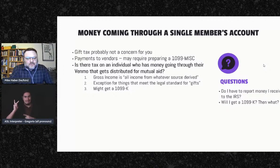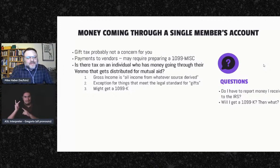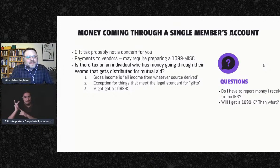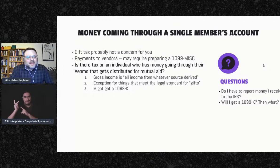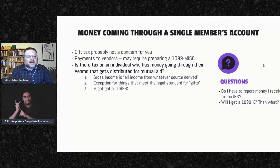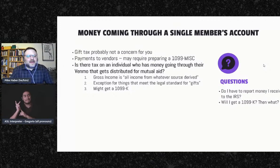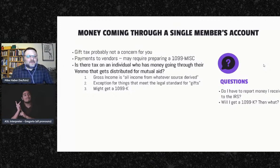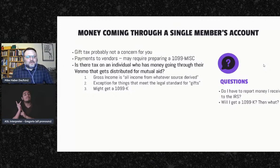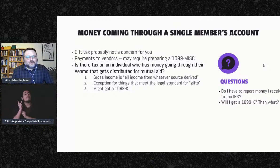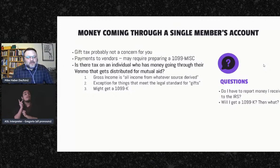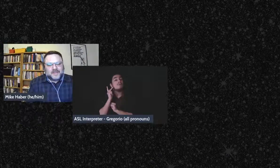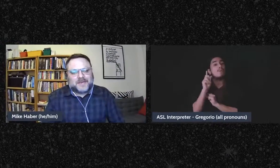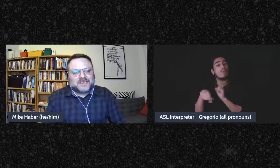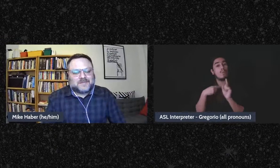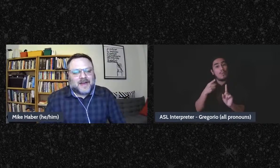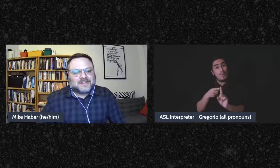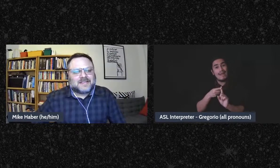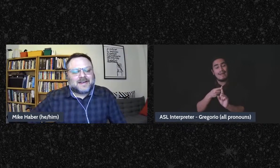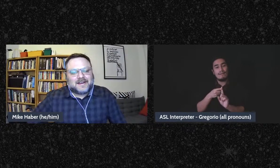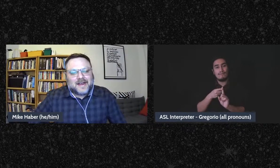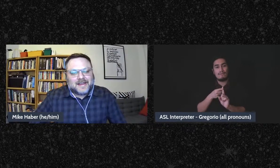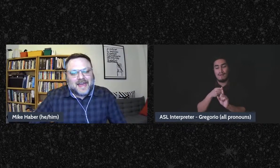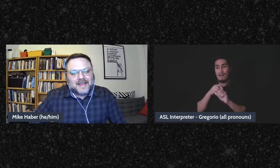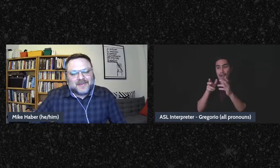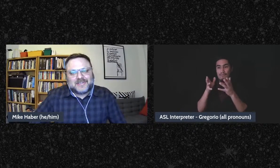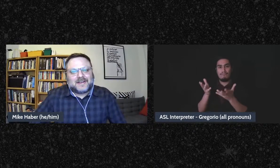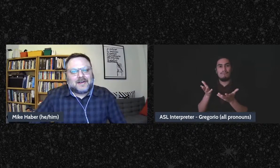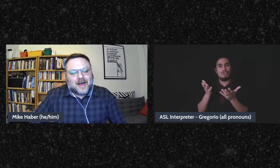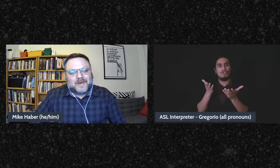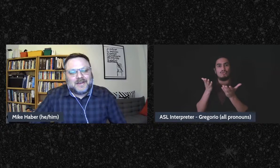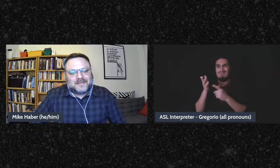when-when one of these places provides a 109-k they're sending a copy,